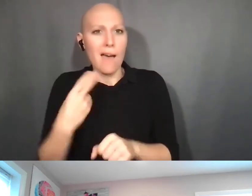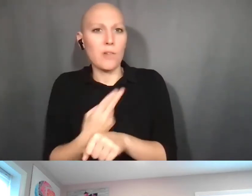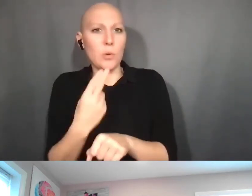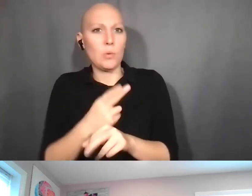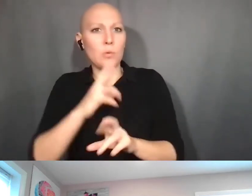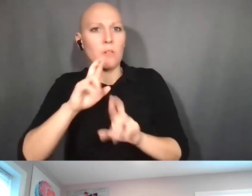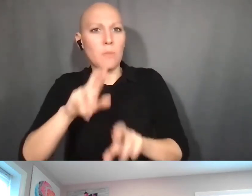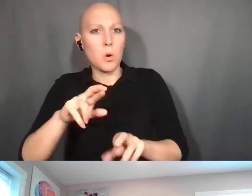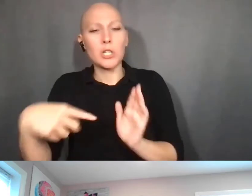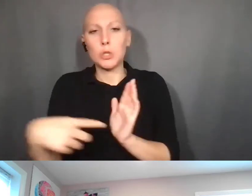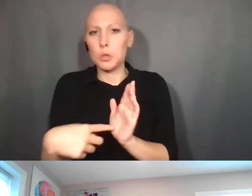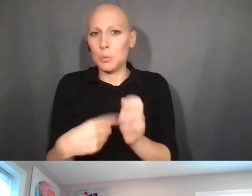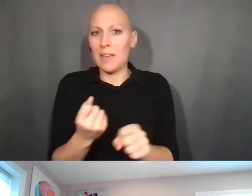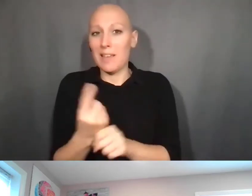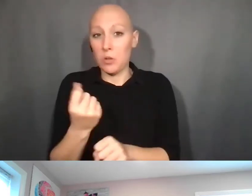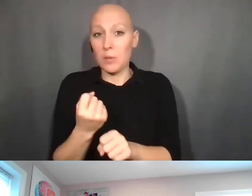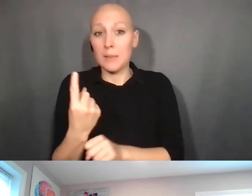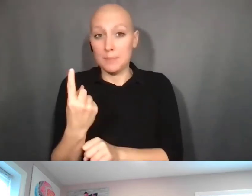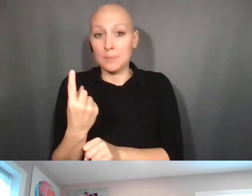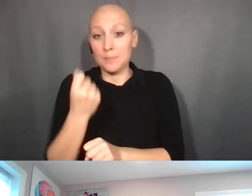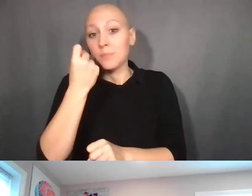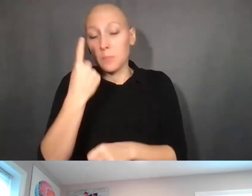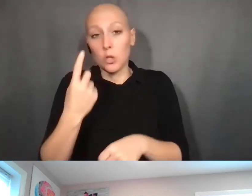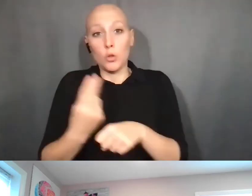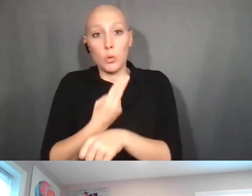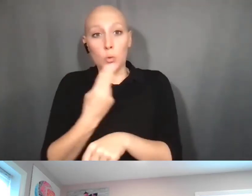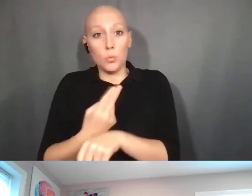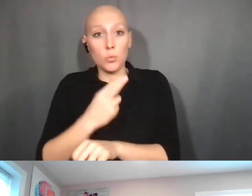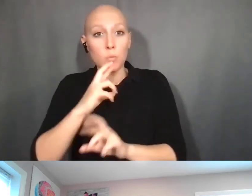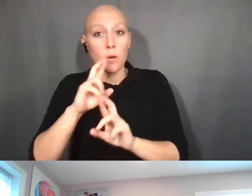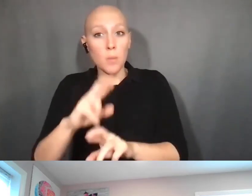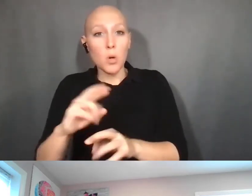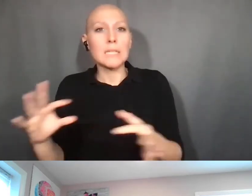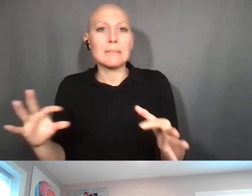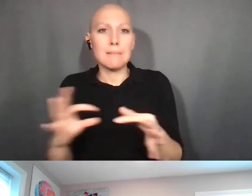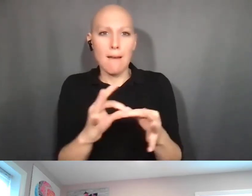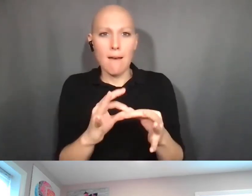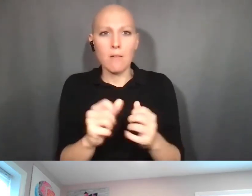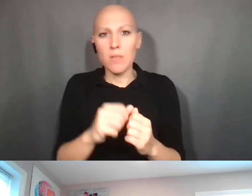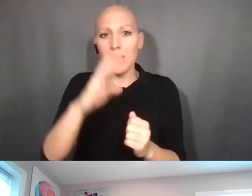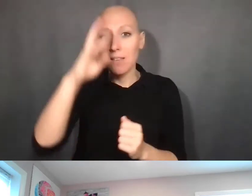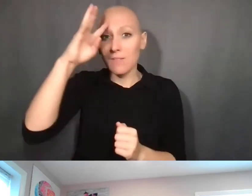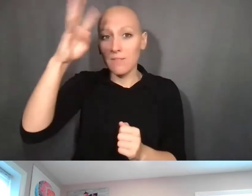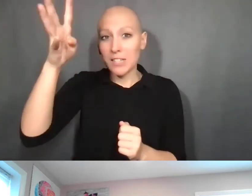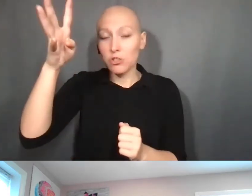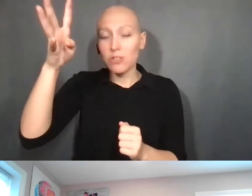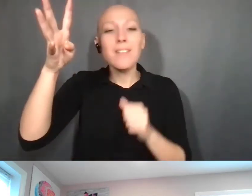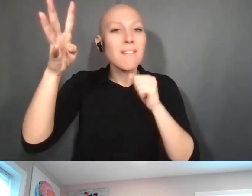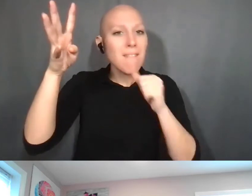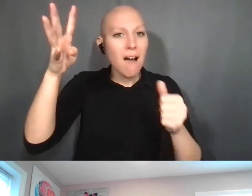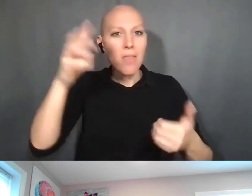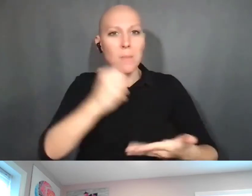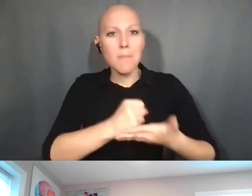So the utilization report is tied to invention, not necessarily your patent. So if you have an invention,